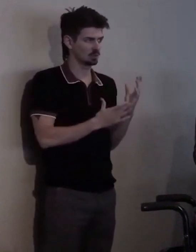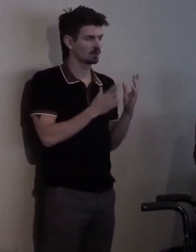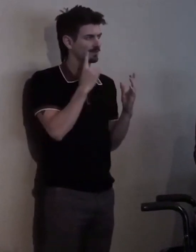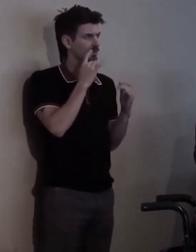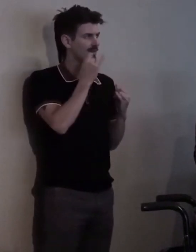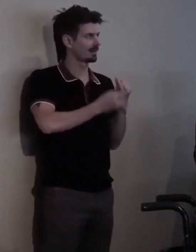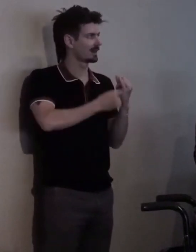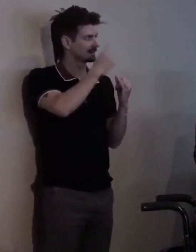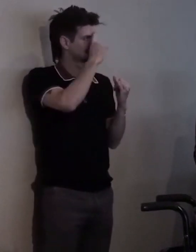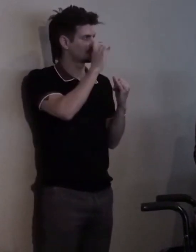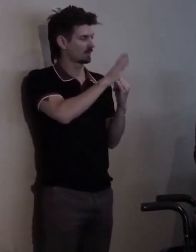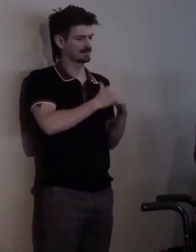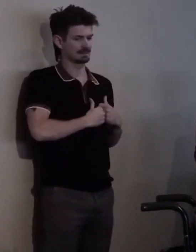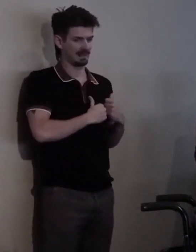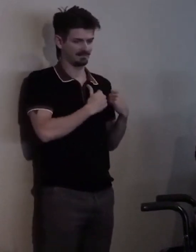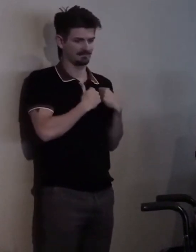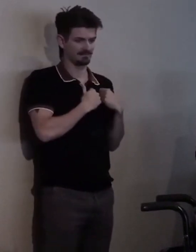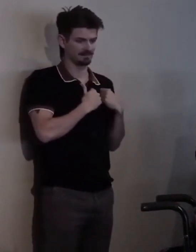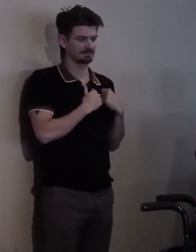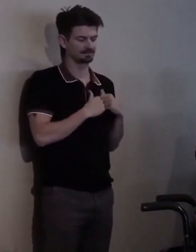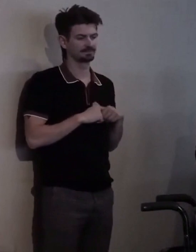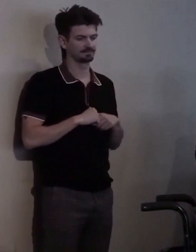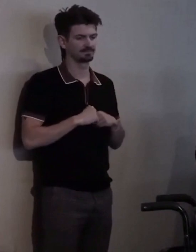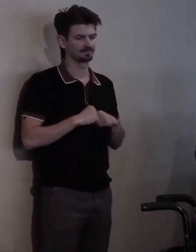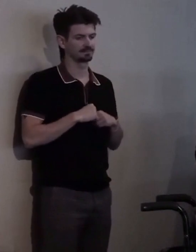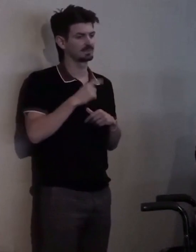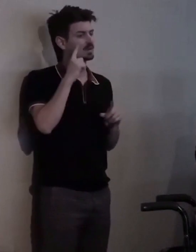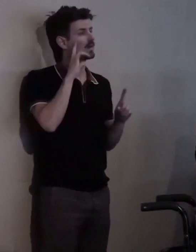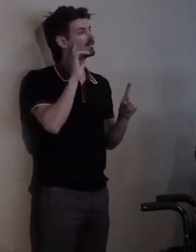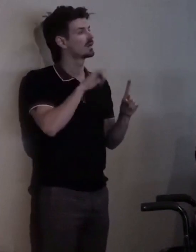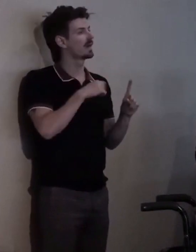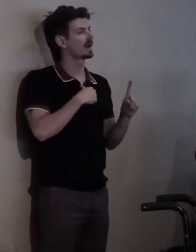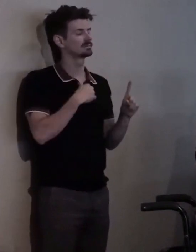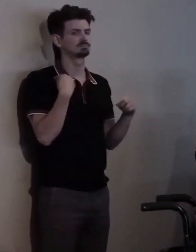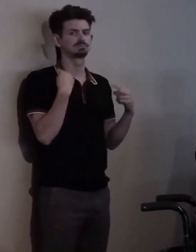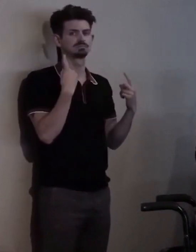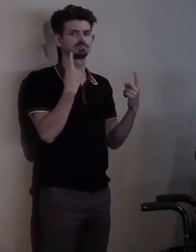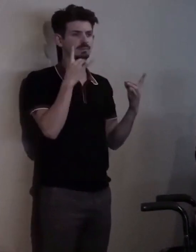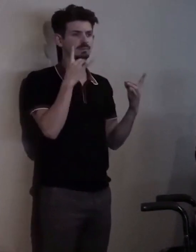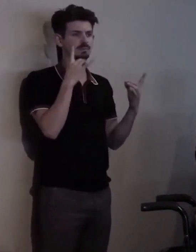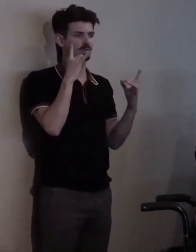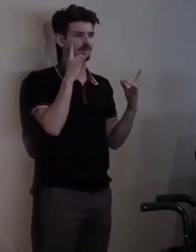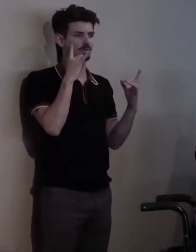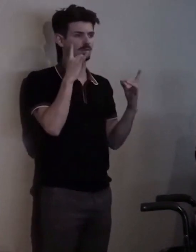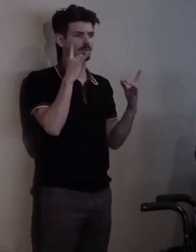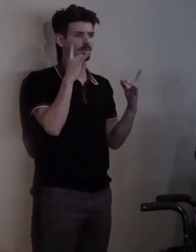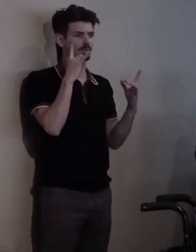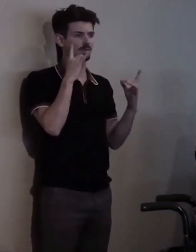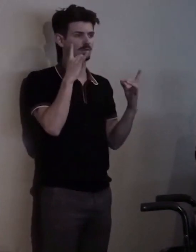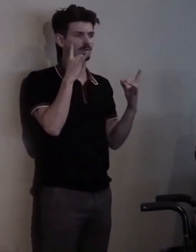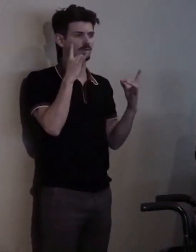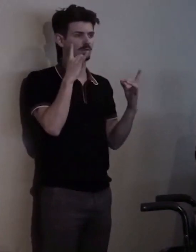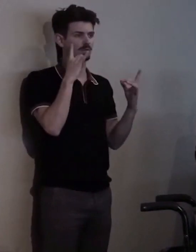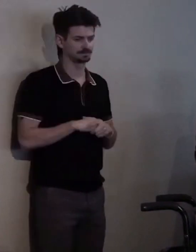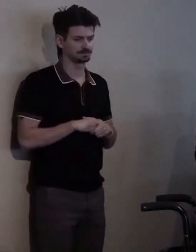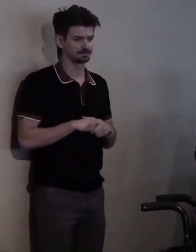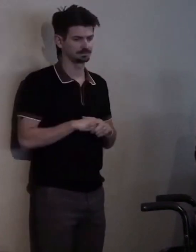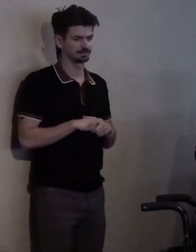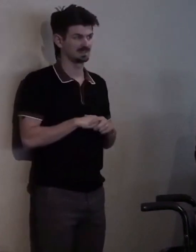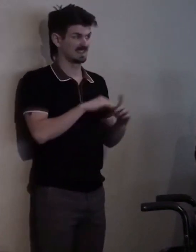Uhm... And for that I will be forever grateful. That's really where my commitment started.